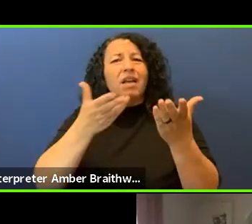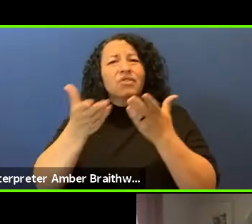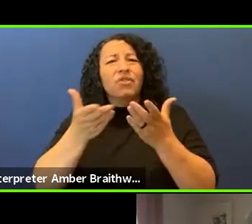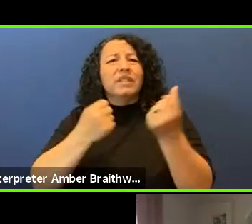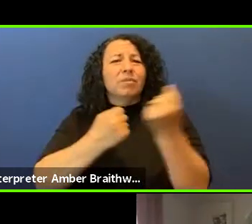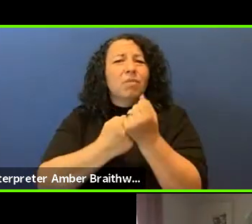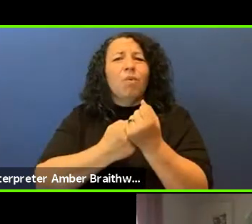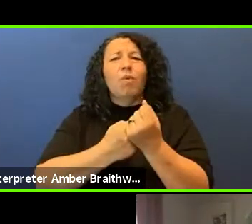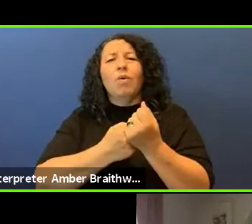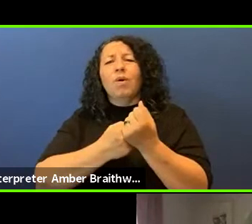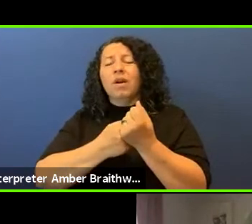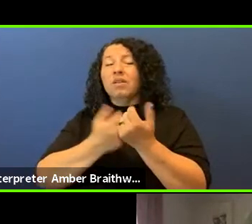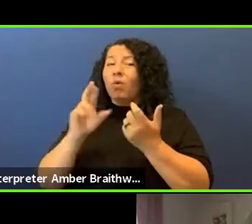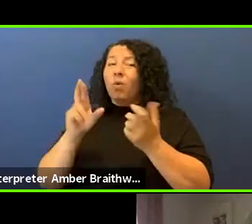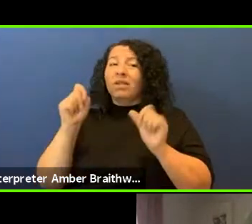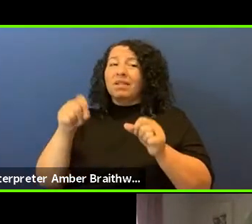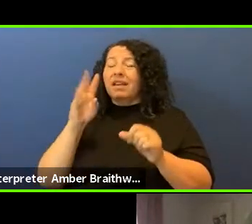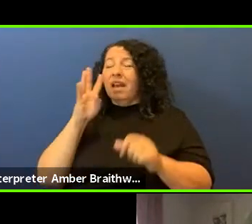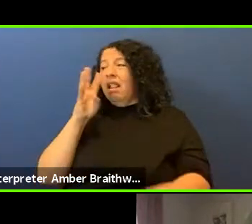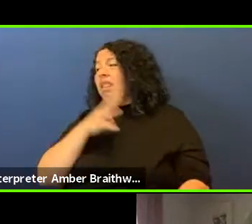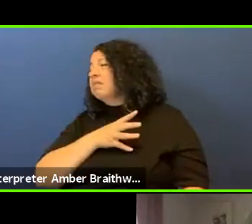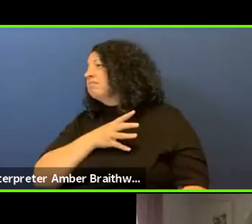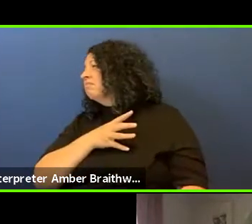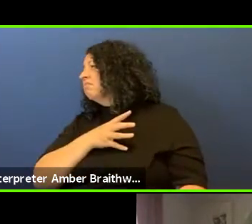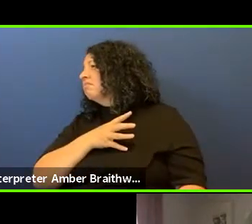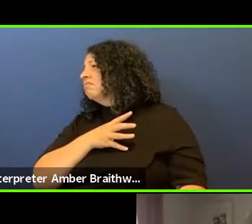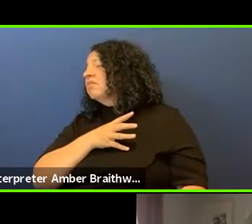turn a blind eye. With that I'm going to turn